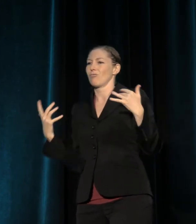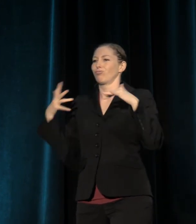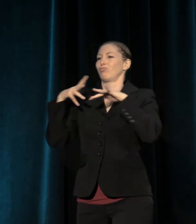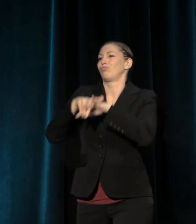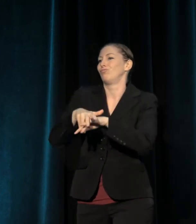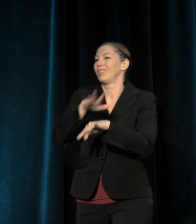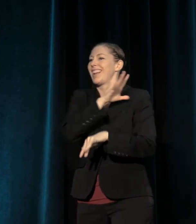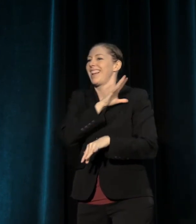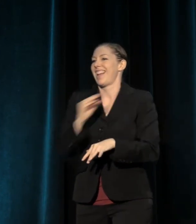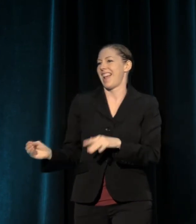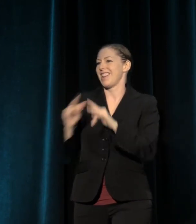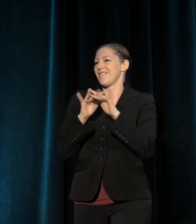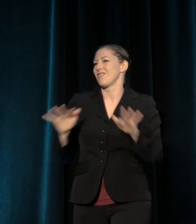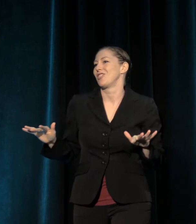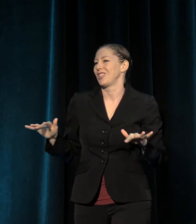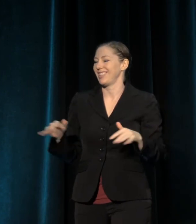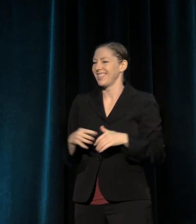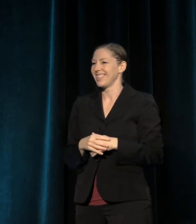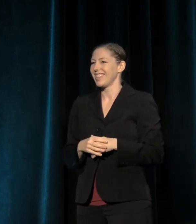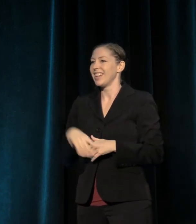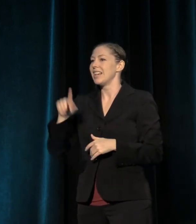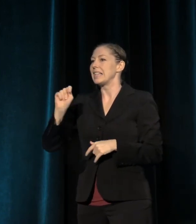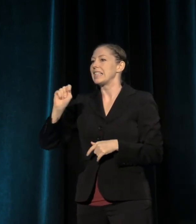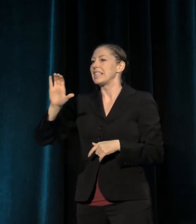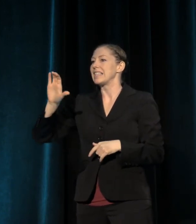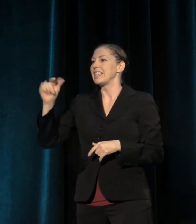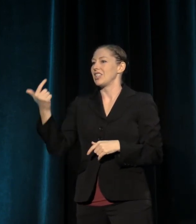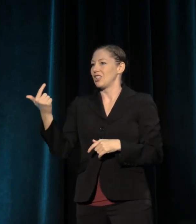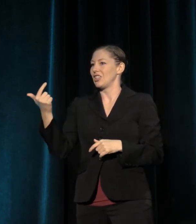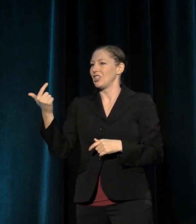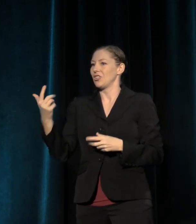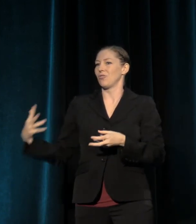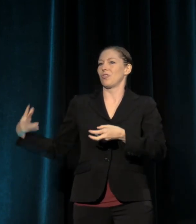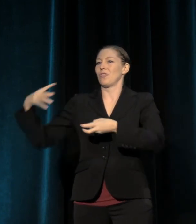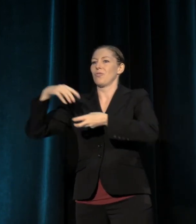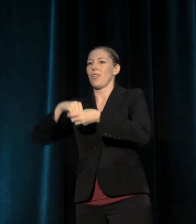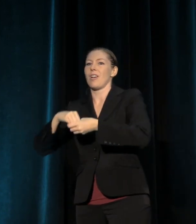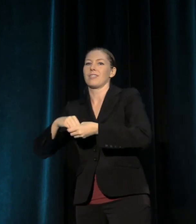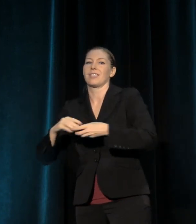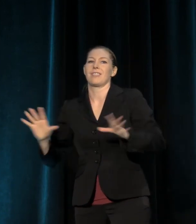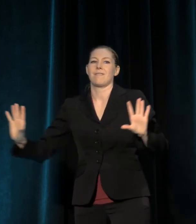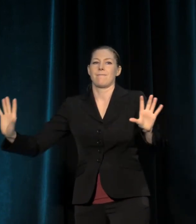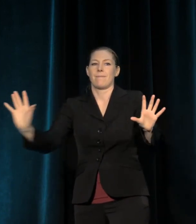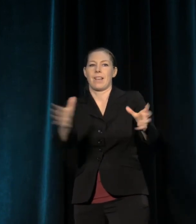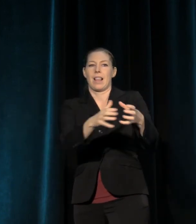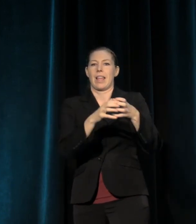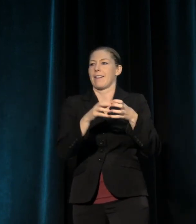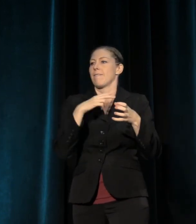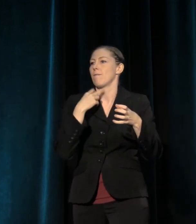TCG speaks with a collective voice, with our voice.